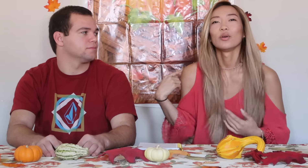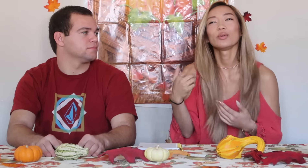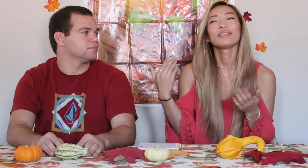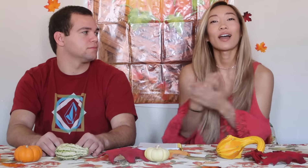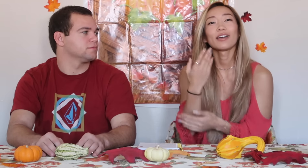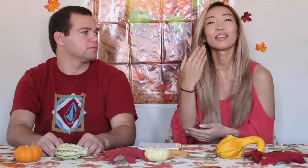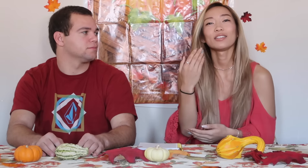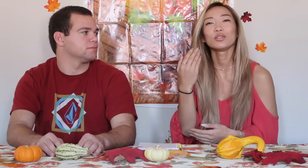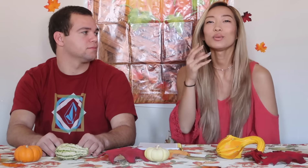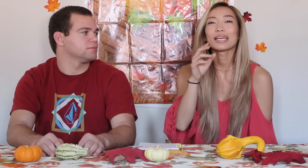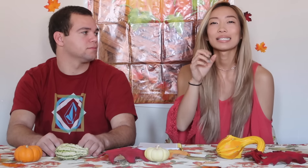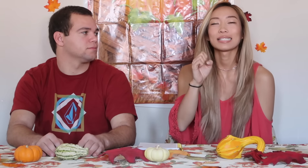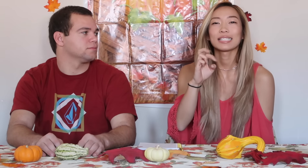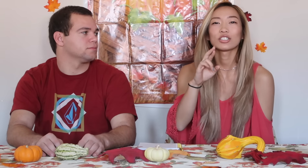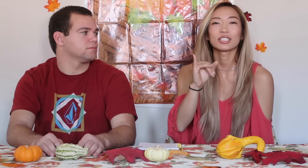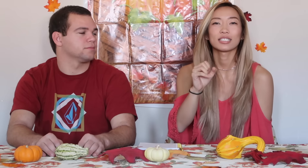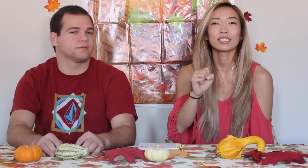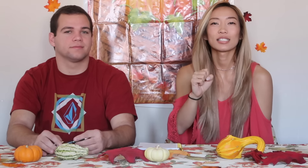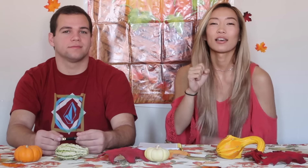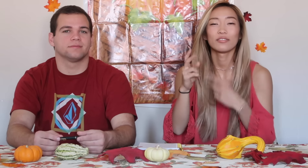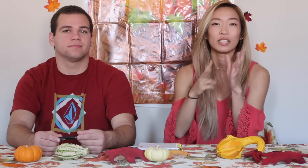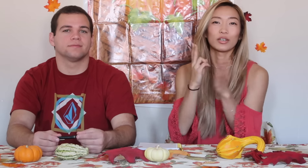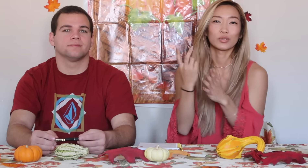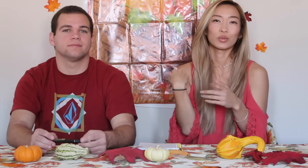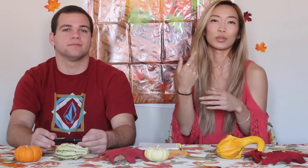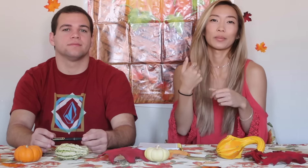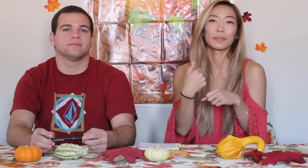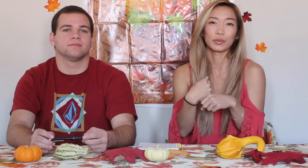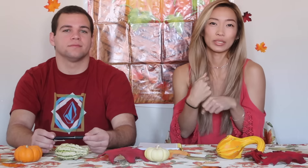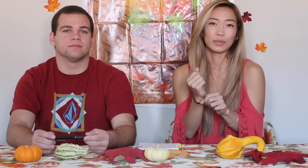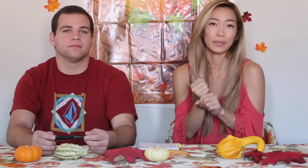We've got a new series of videos that we will makeing